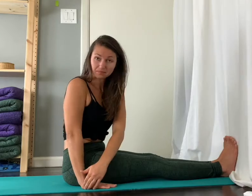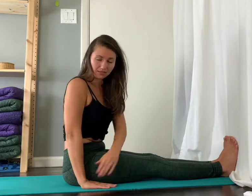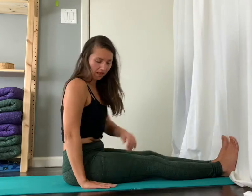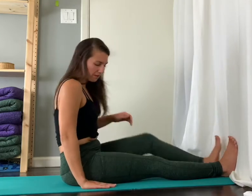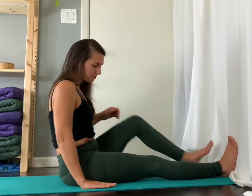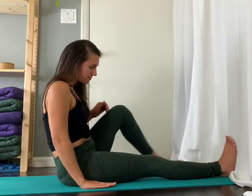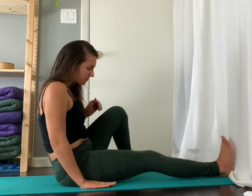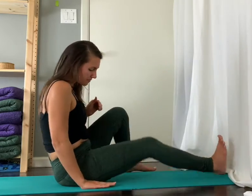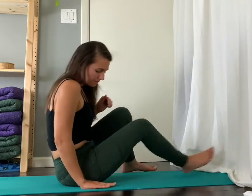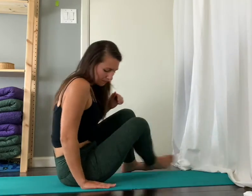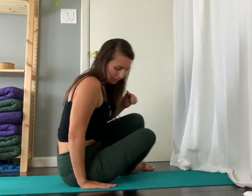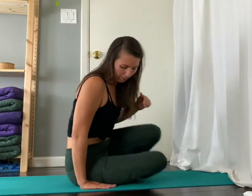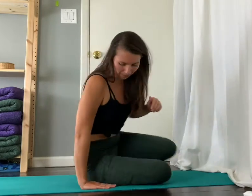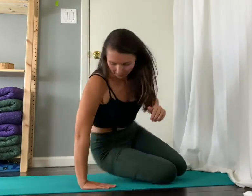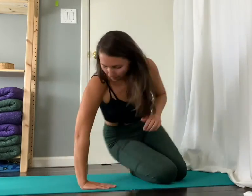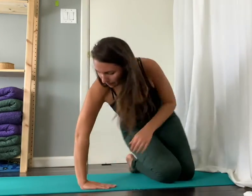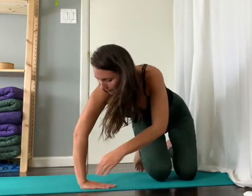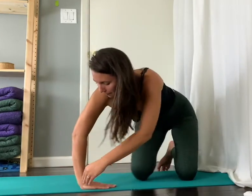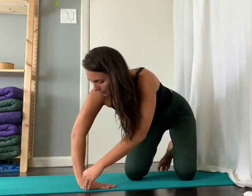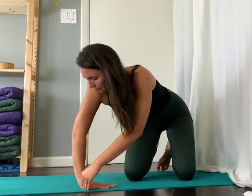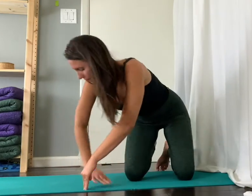Mark where your palm ends and hold it as you turn.